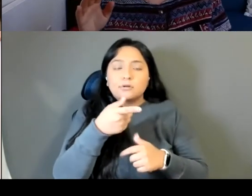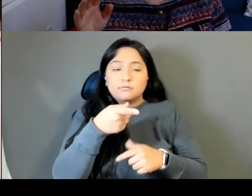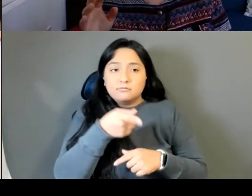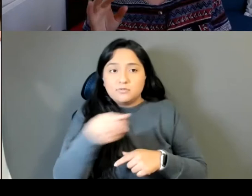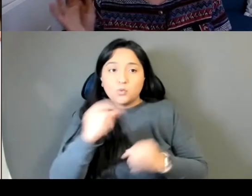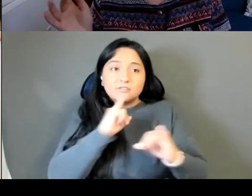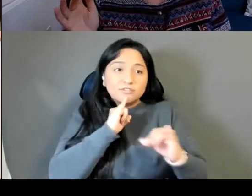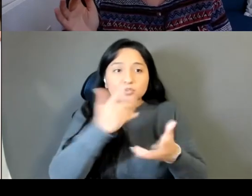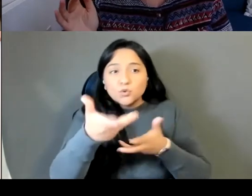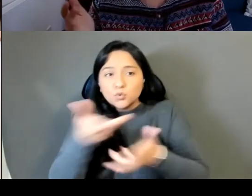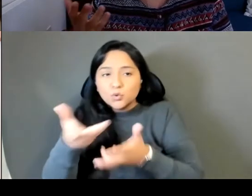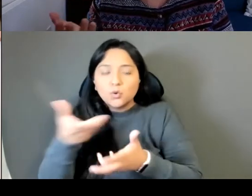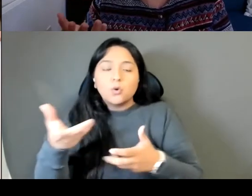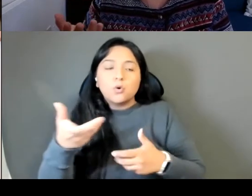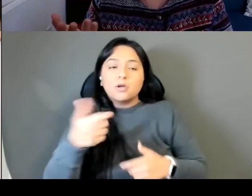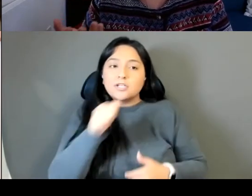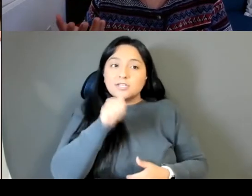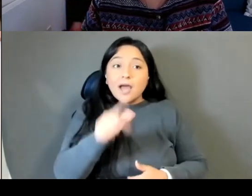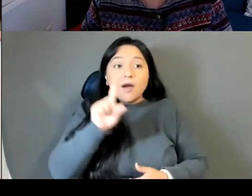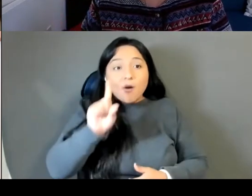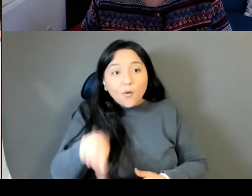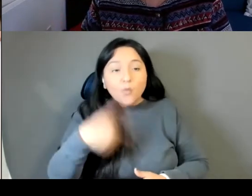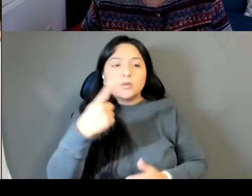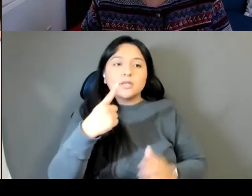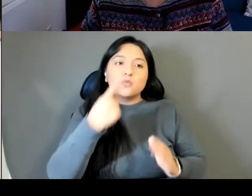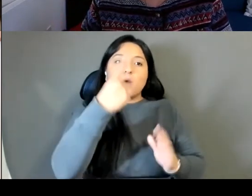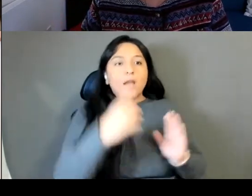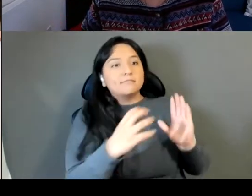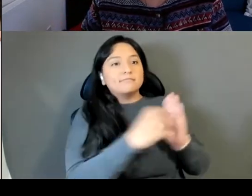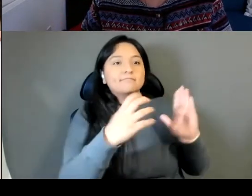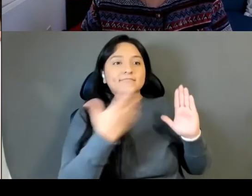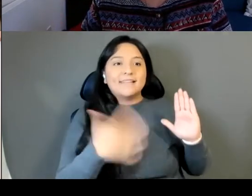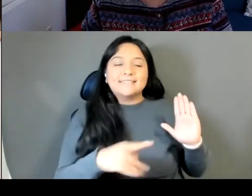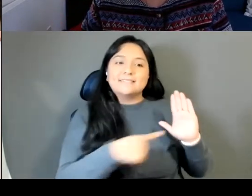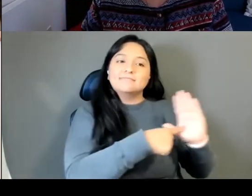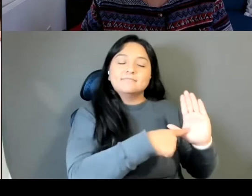you know this one paragraph sensationalist something, and that I would give them in their